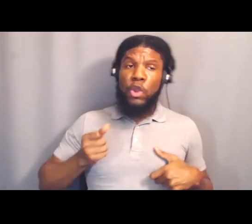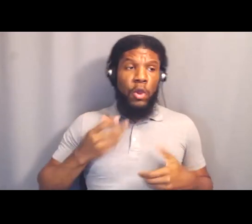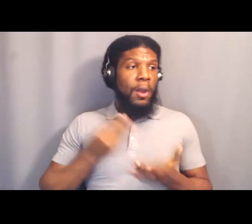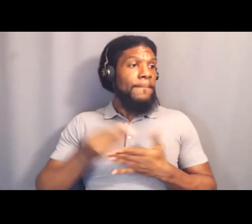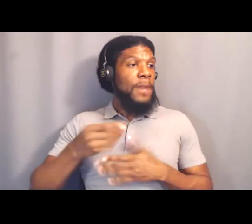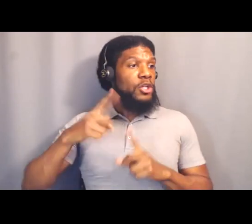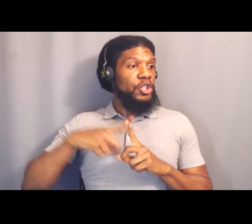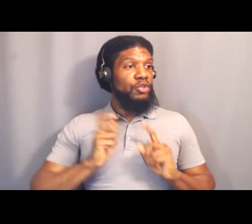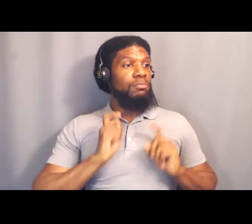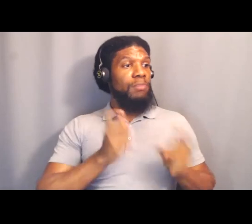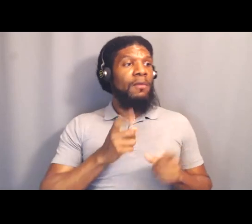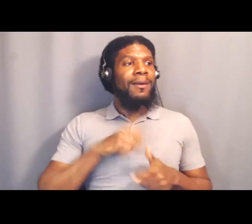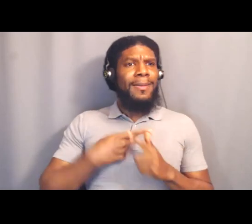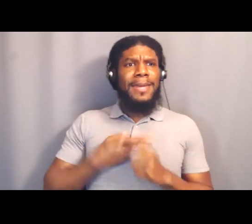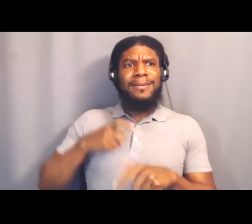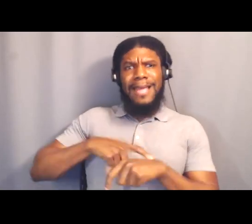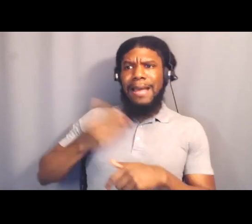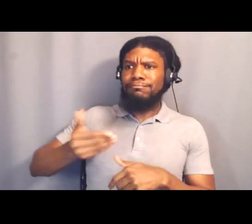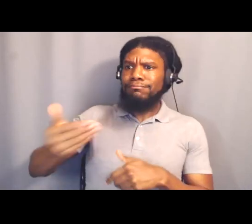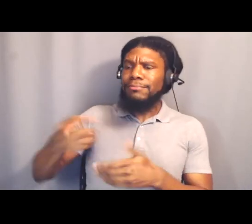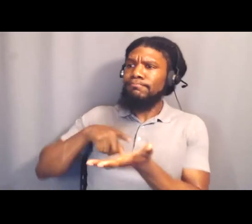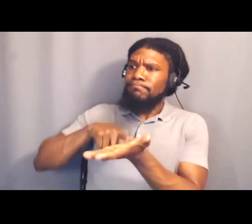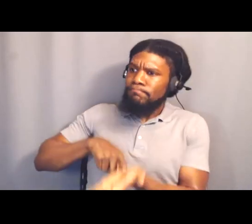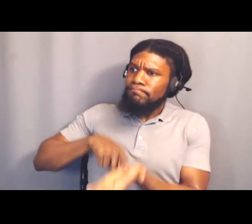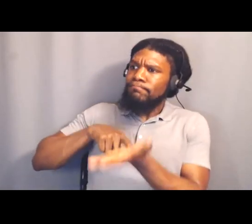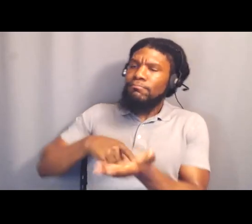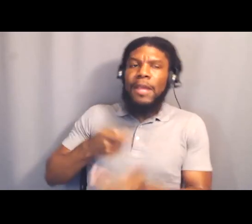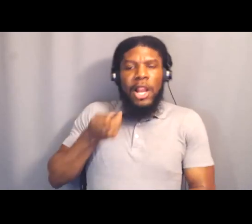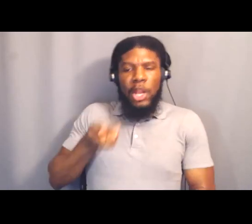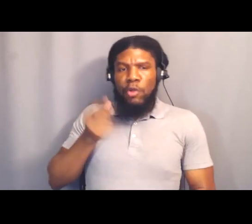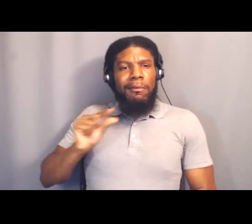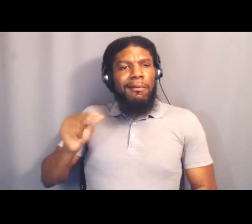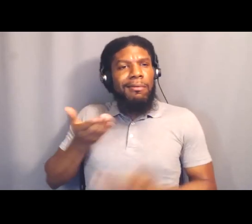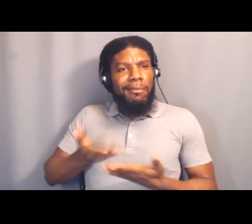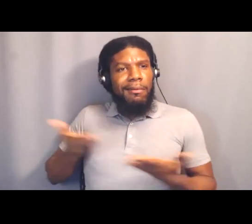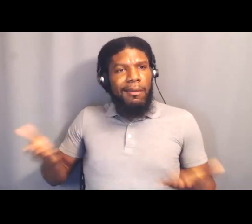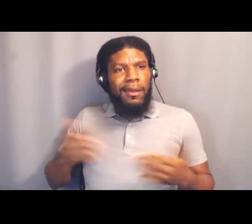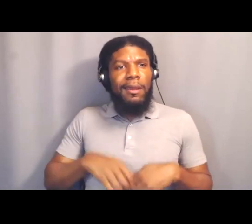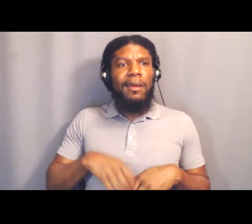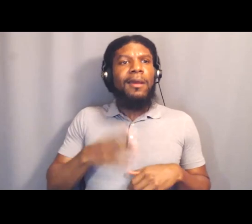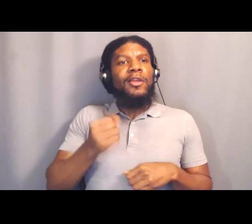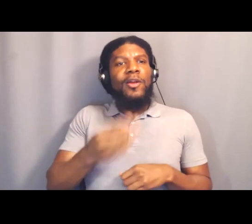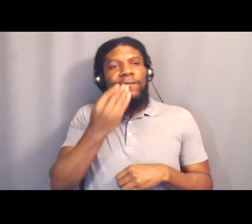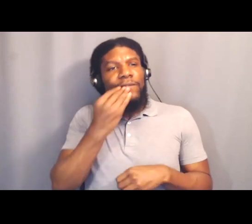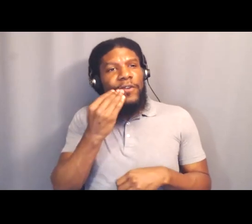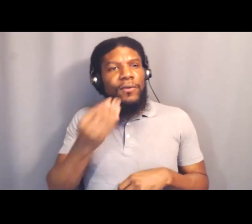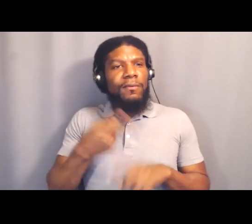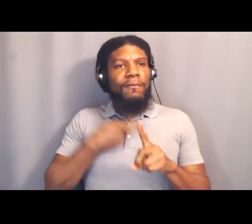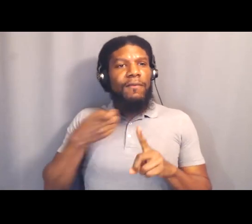and we'd sometimes bring her extra, produce bags, from our meetings.